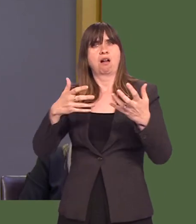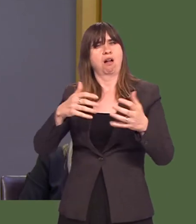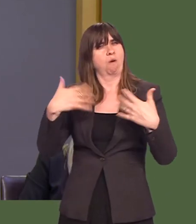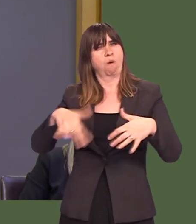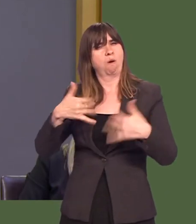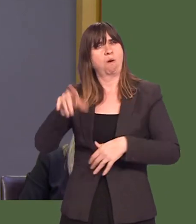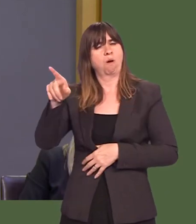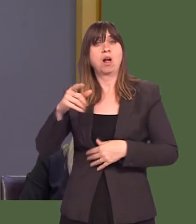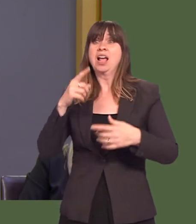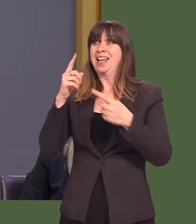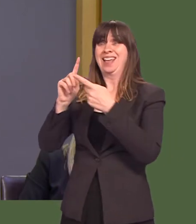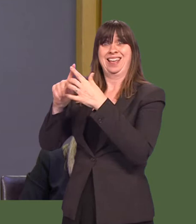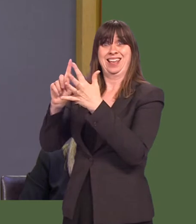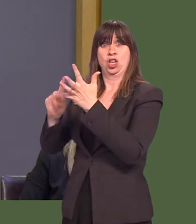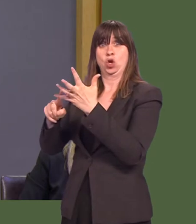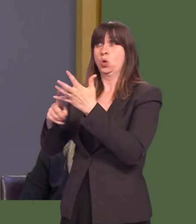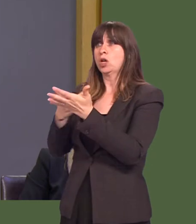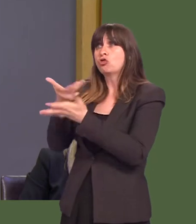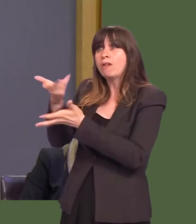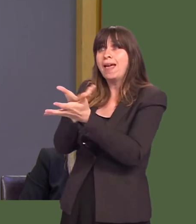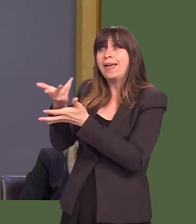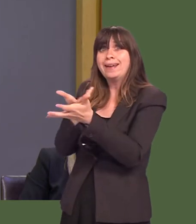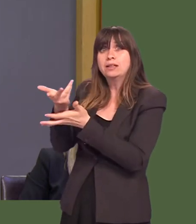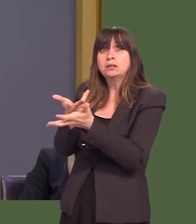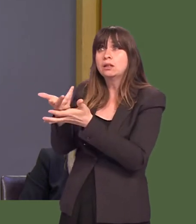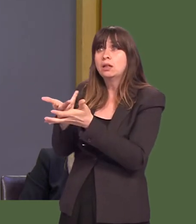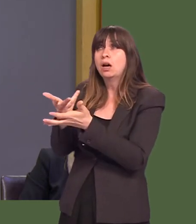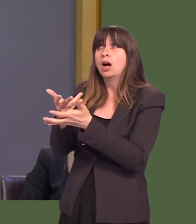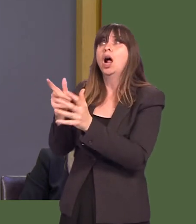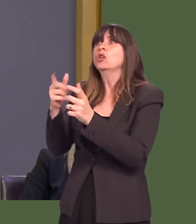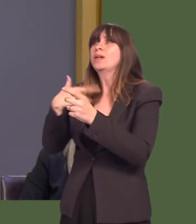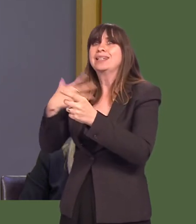the deal. Trade negotiations with the EU and, indeed, beyond are going to become increasingly important